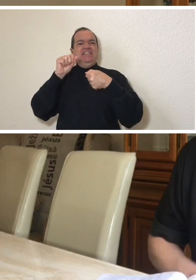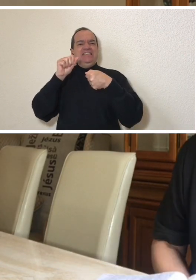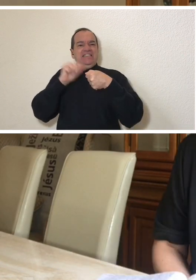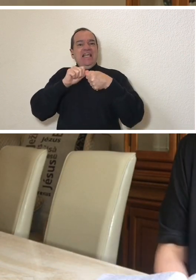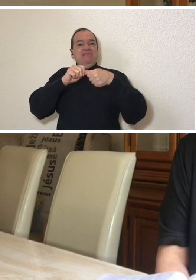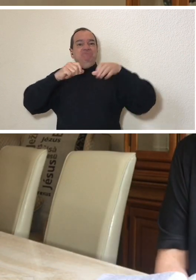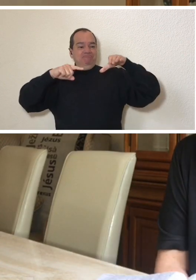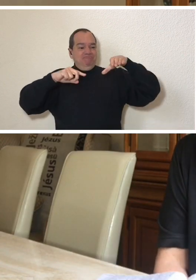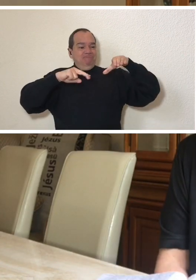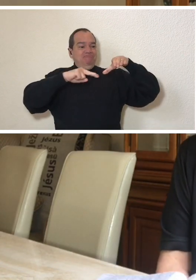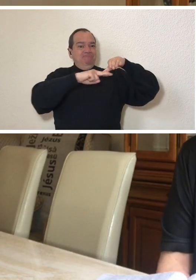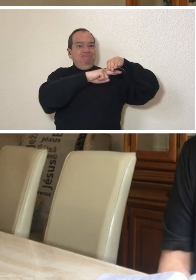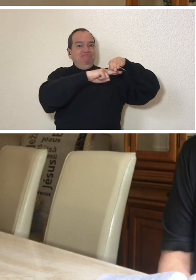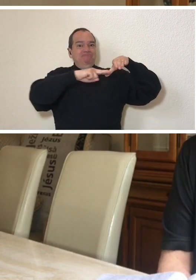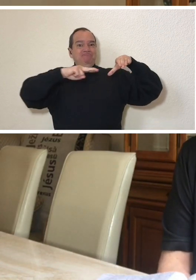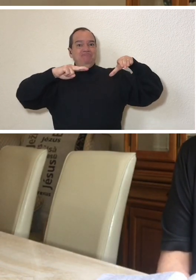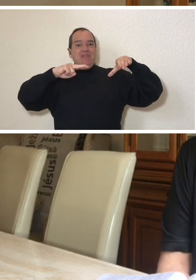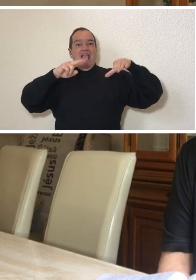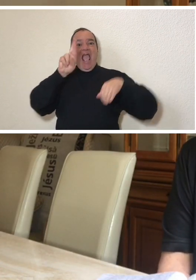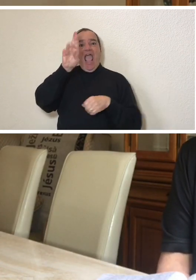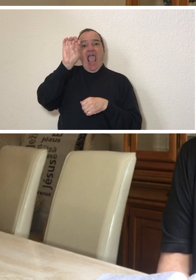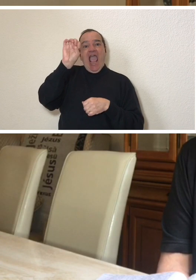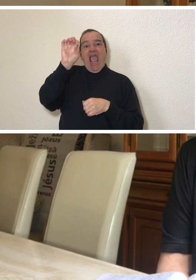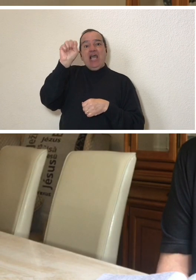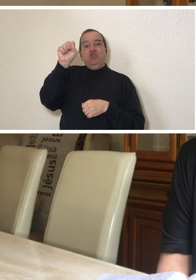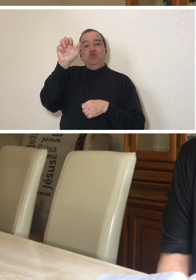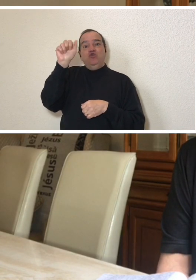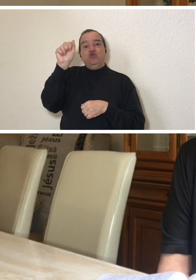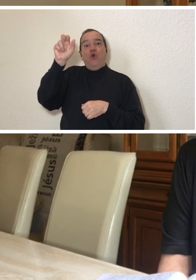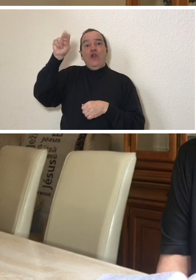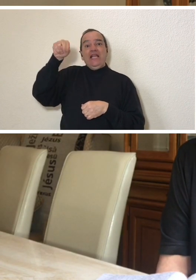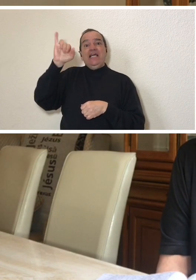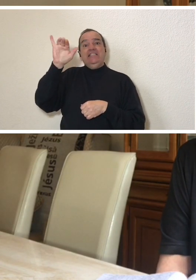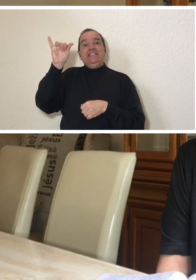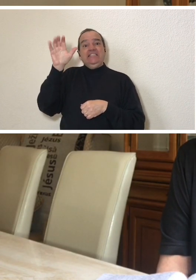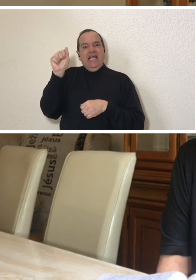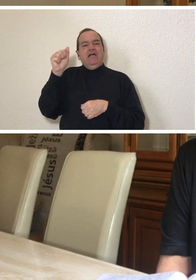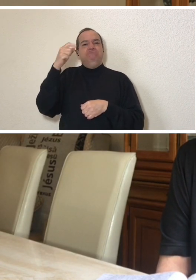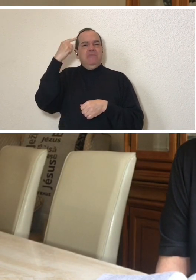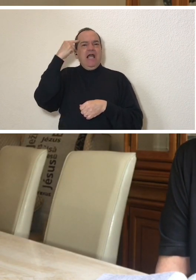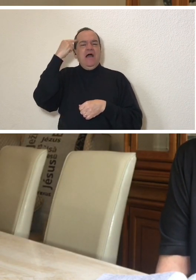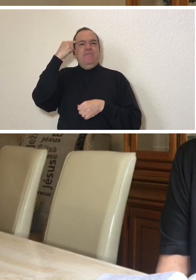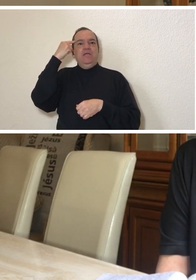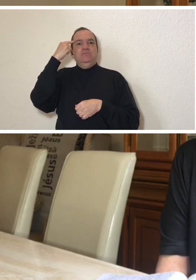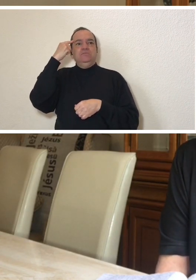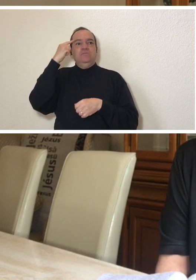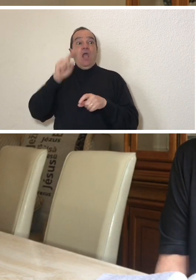And, the same way the world was stopped by the pandemic, my world also stopped